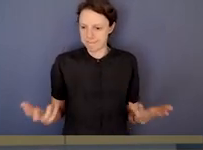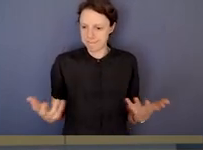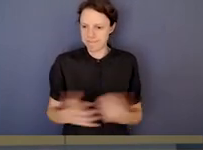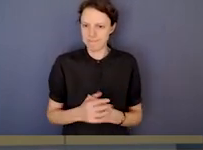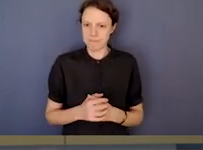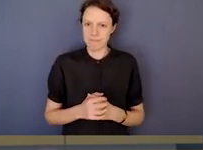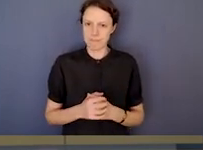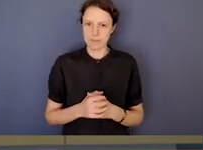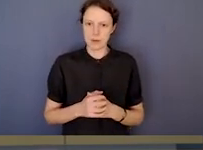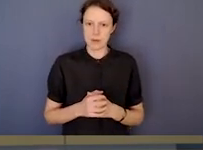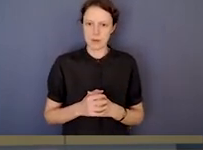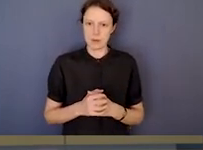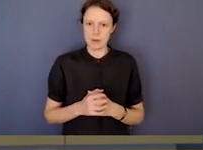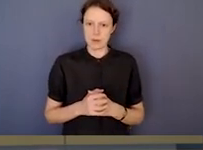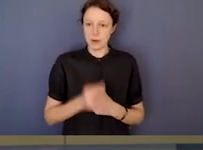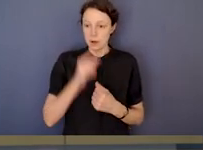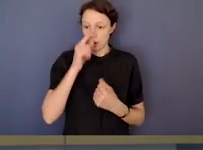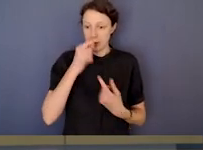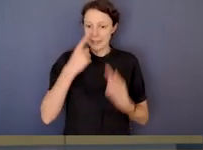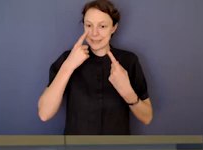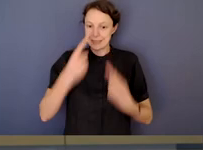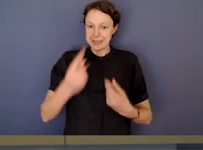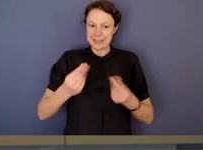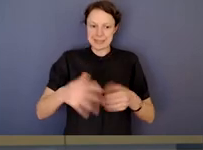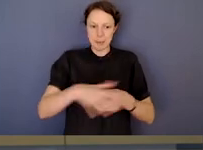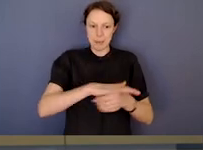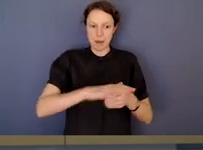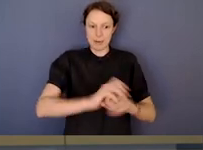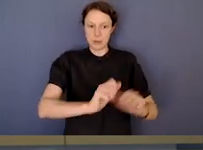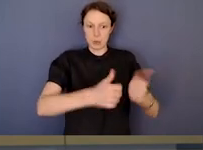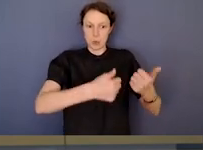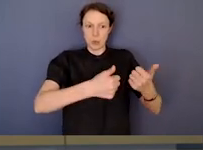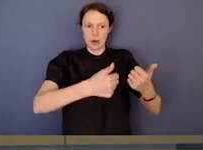And sometimes you see areas where things are being done better,